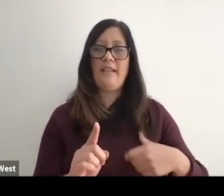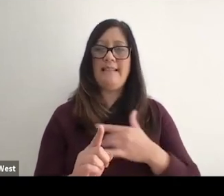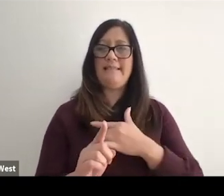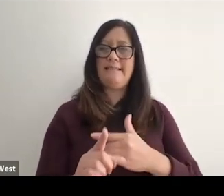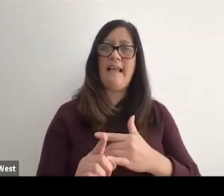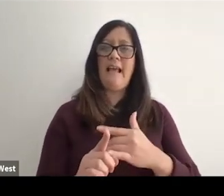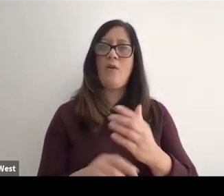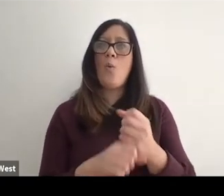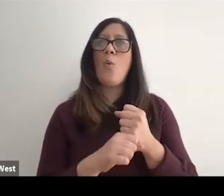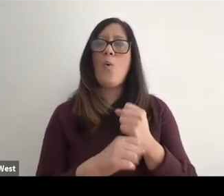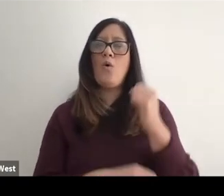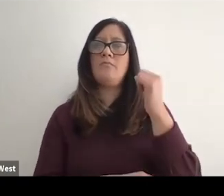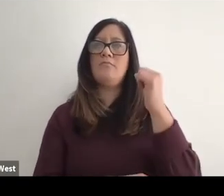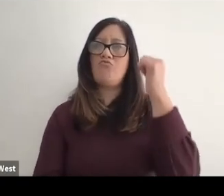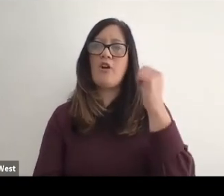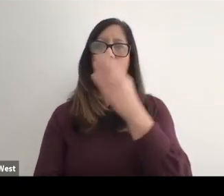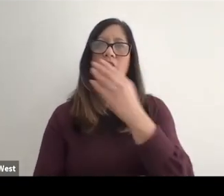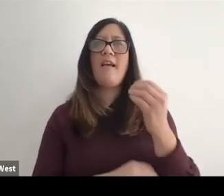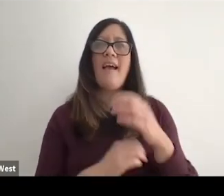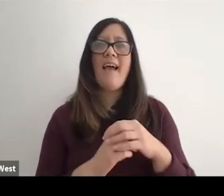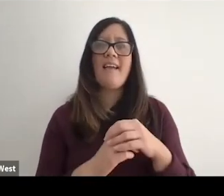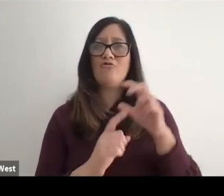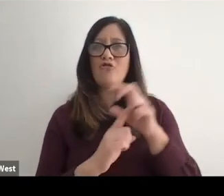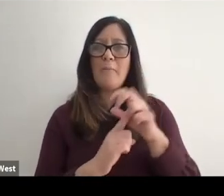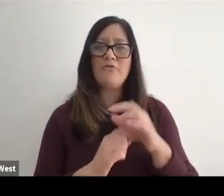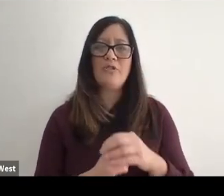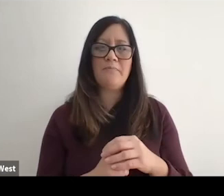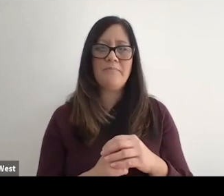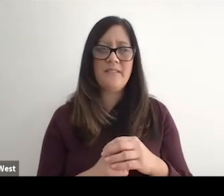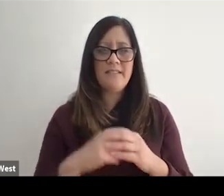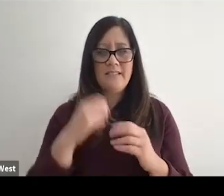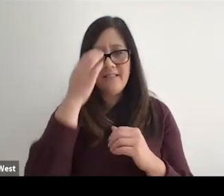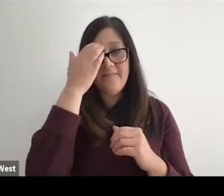He holds both the world and Paralympic record in this event. Victor Goranson from Sweden is up now,